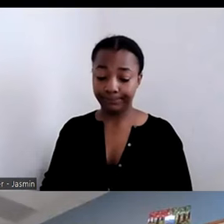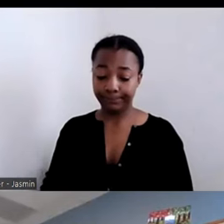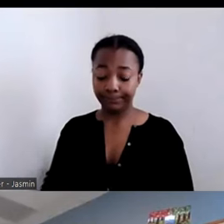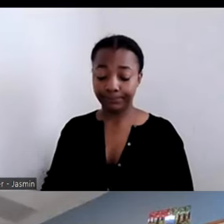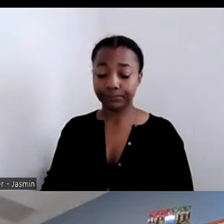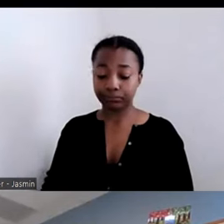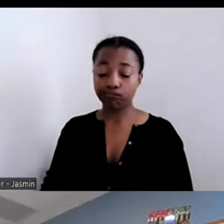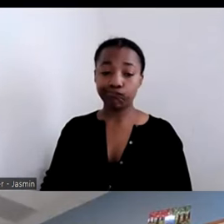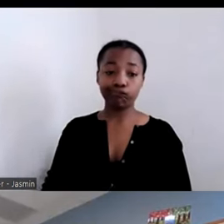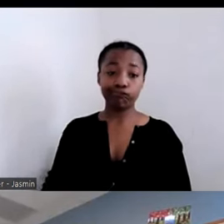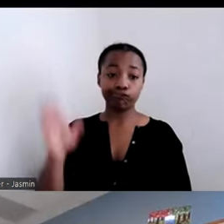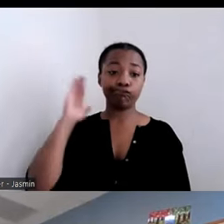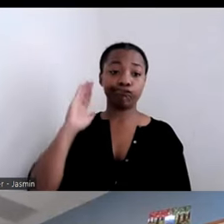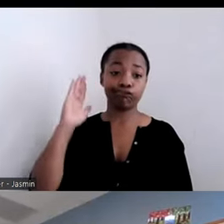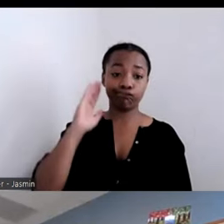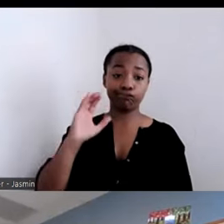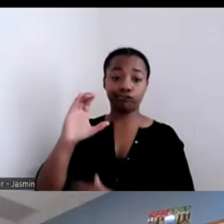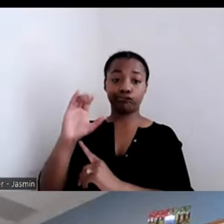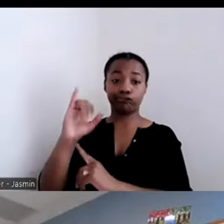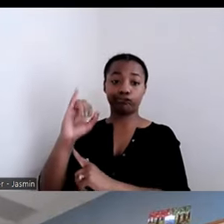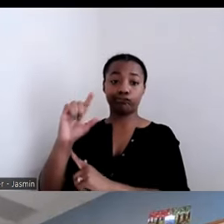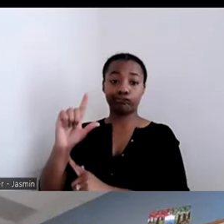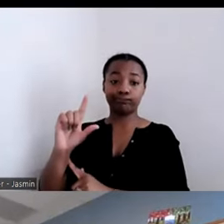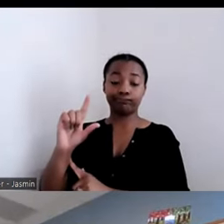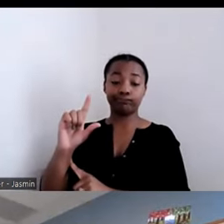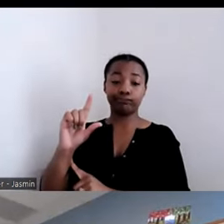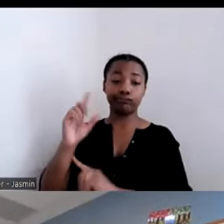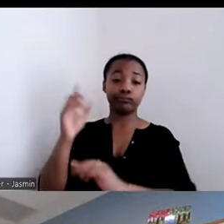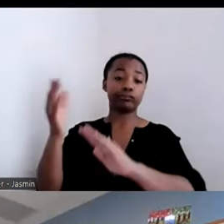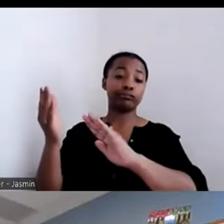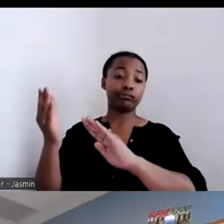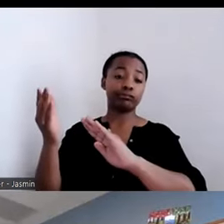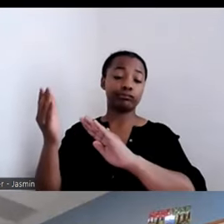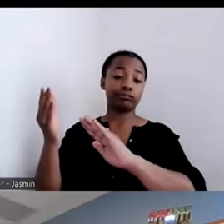Living really operated as an entity unto ourselves.